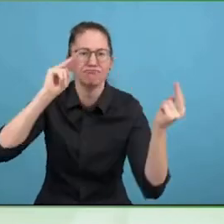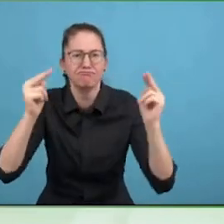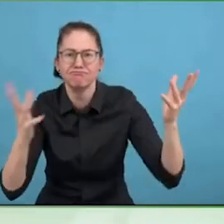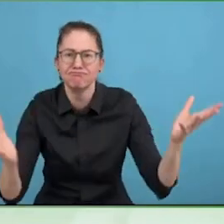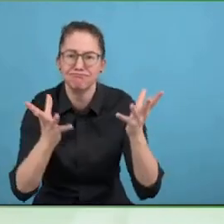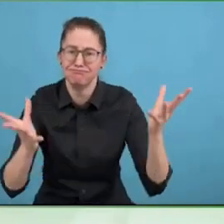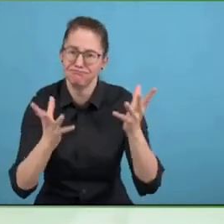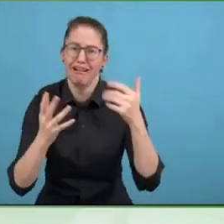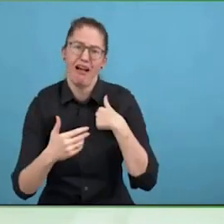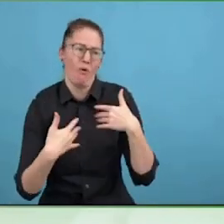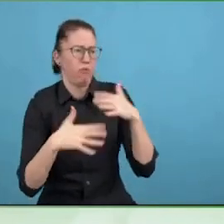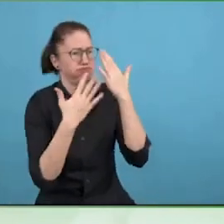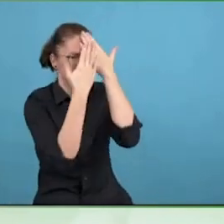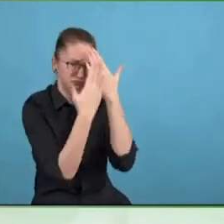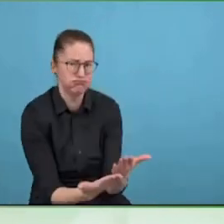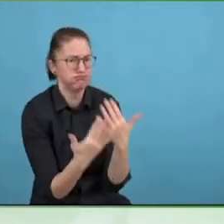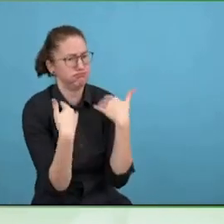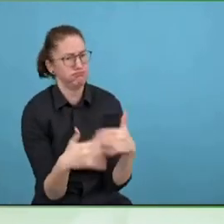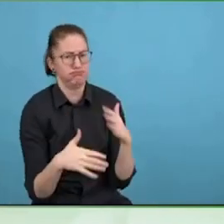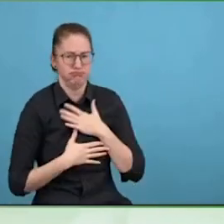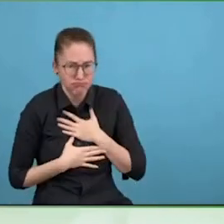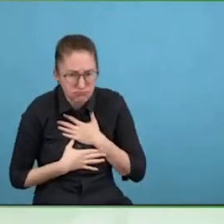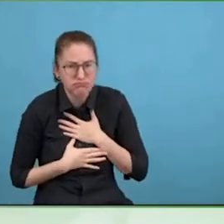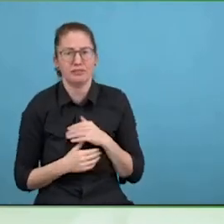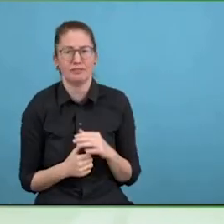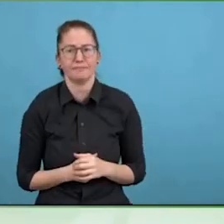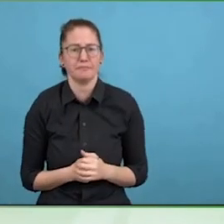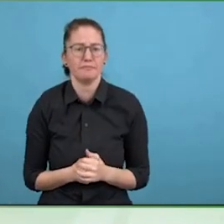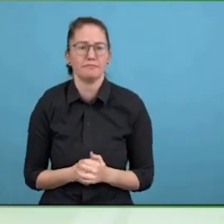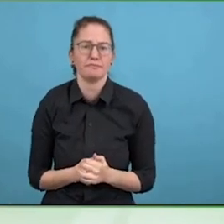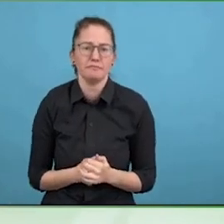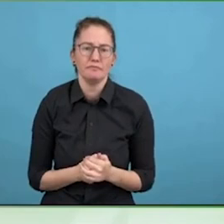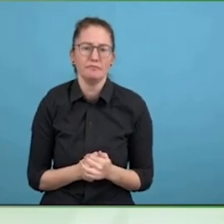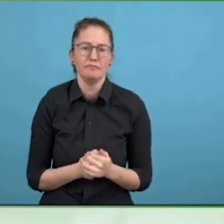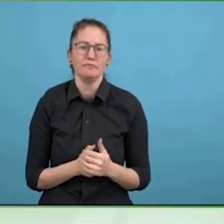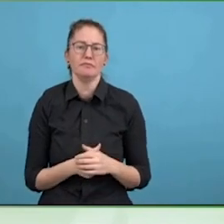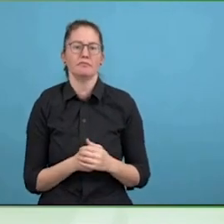And try and tie in your disability inclusion aims through the things,